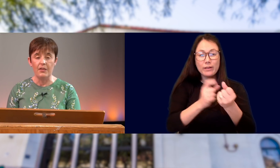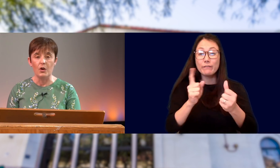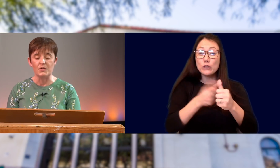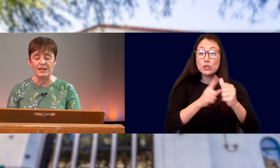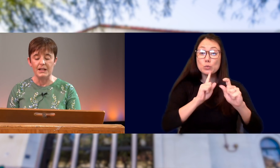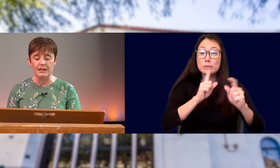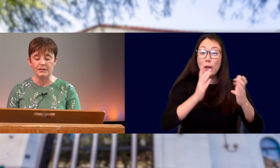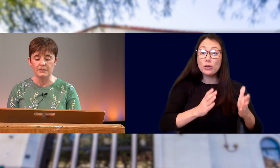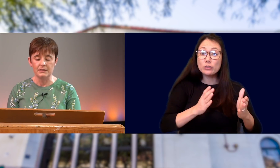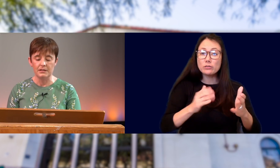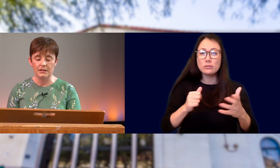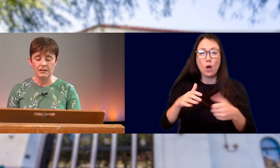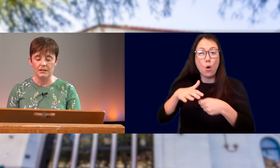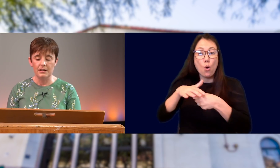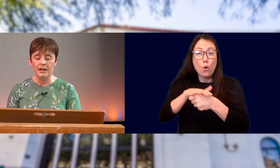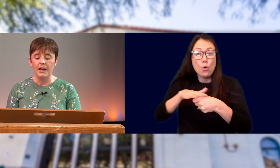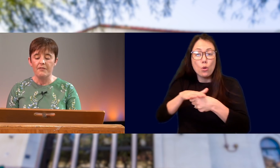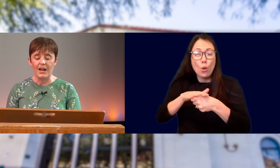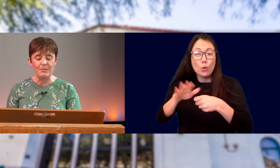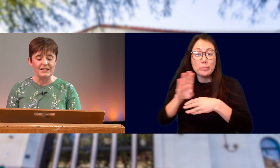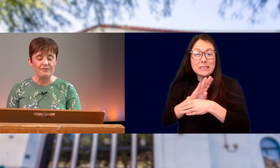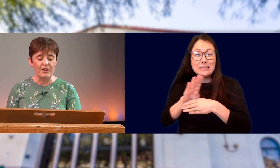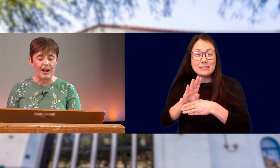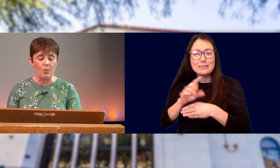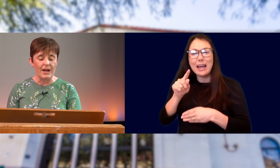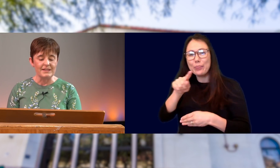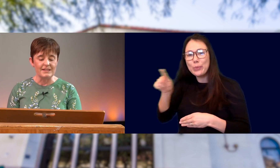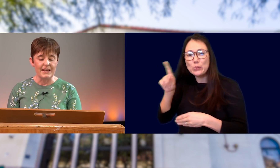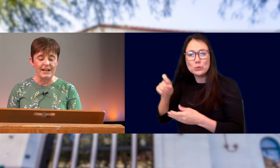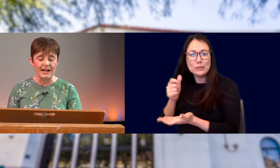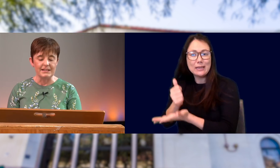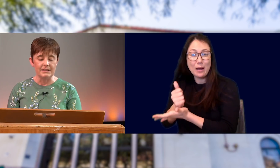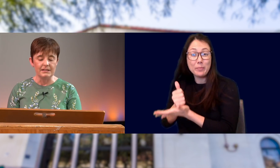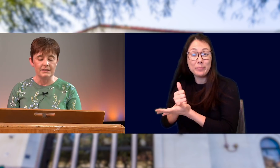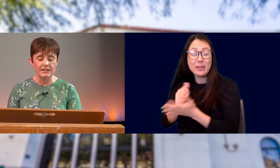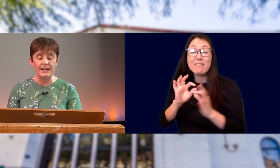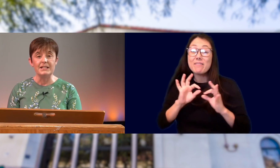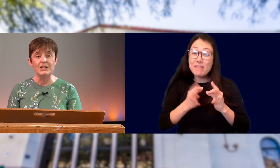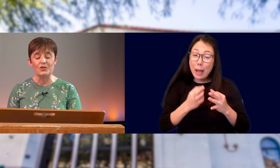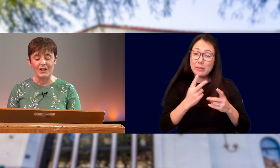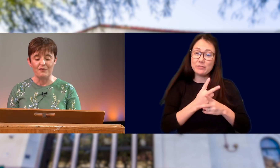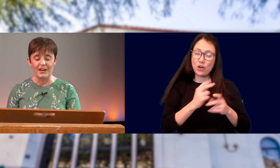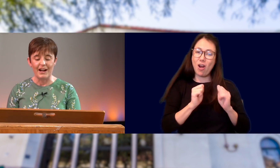AND THOSE IN NEED. FAMILIES HAVE FIGURED OUT WAYS TO STAY CONNECTED AND TEACHERS HAVE FIGURED